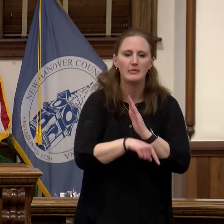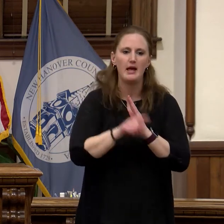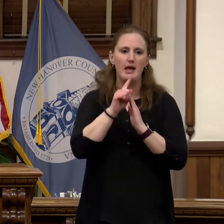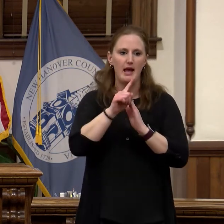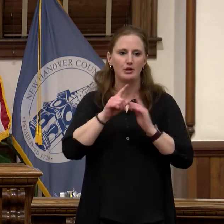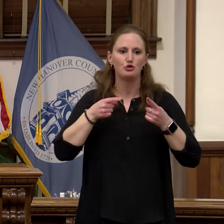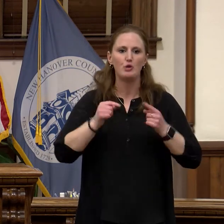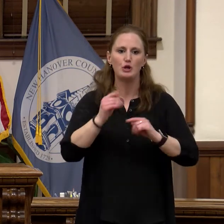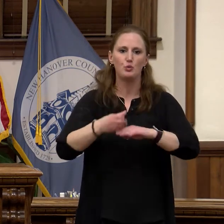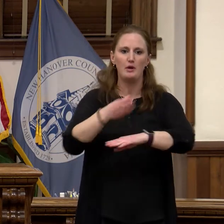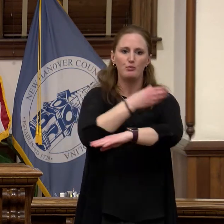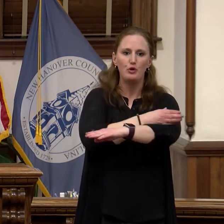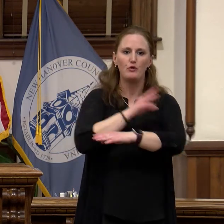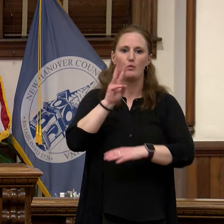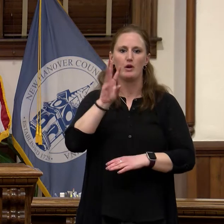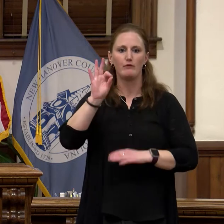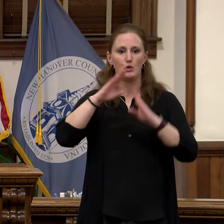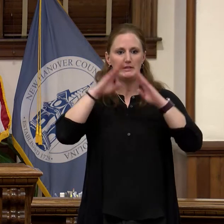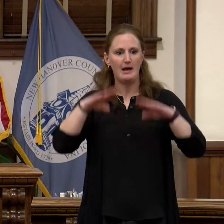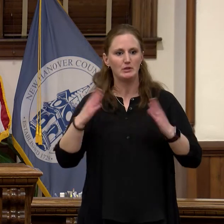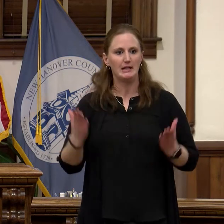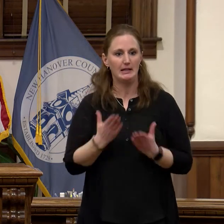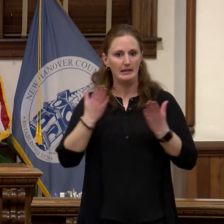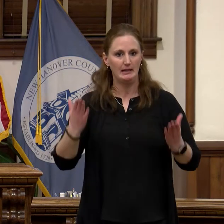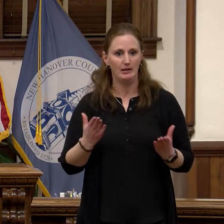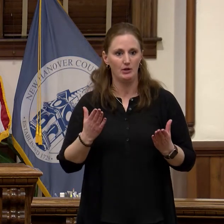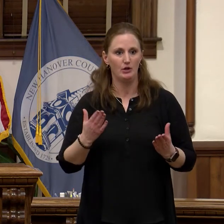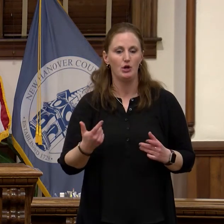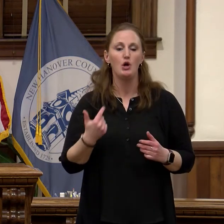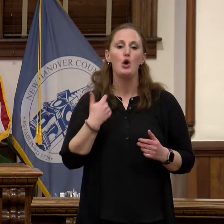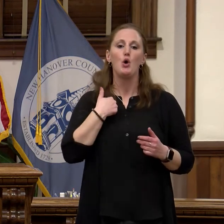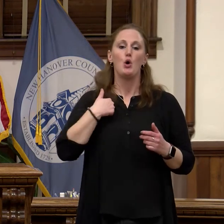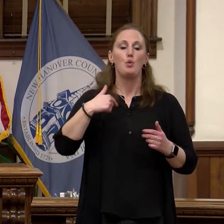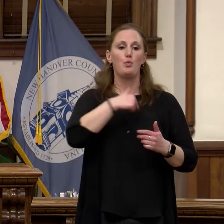our community. We have already conveyed three County and pieces of land to Kate